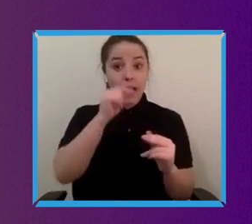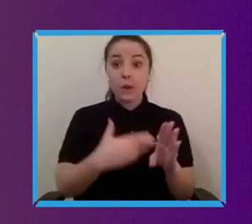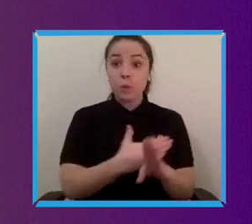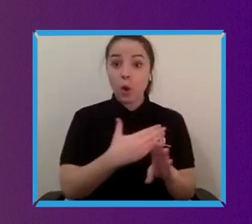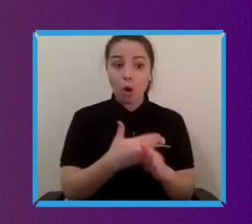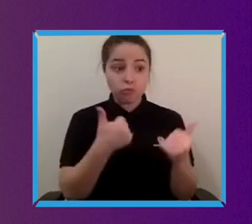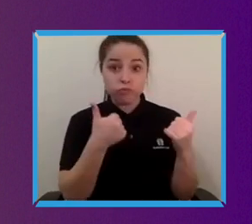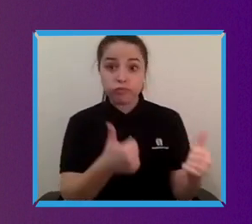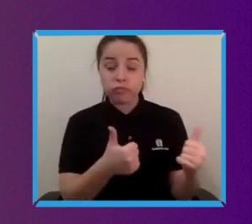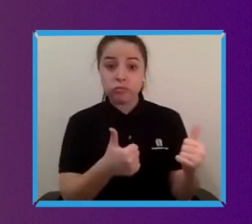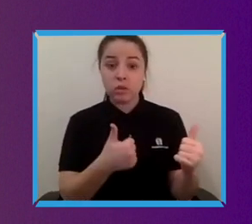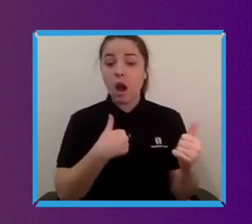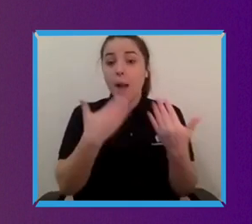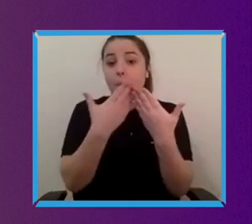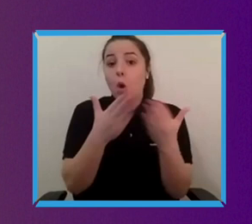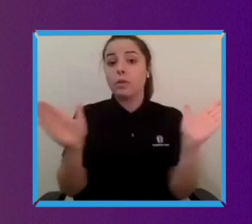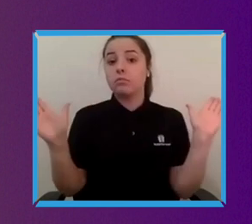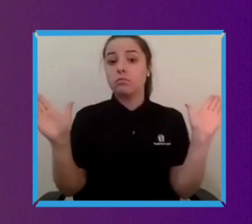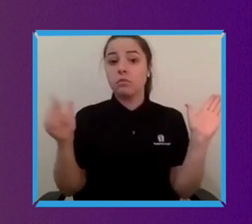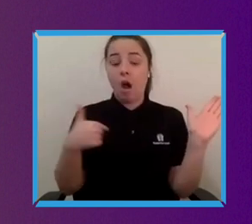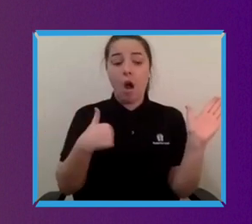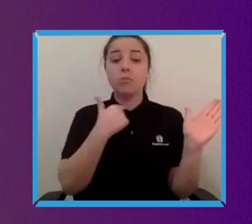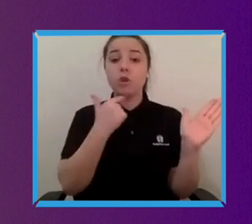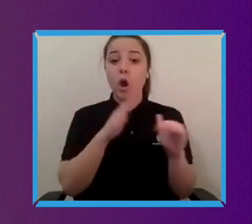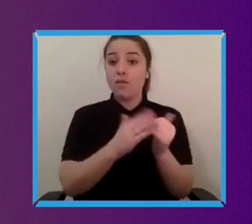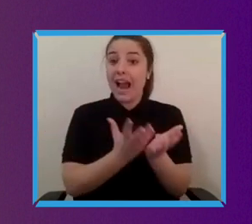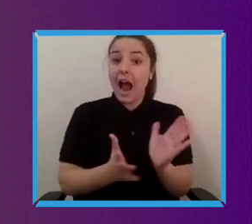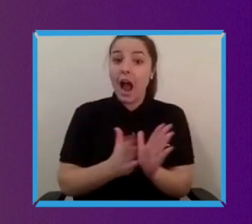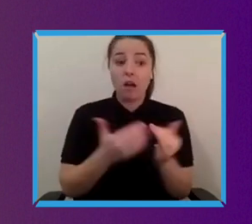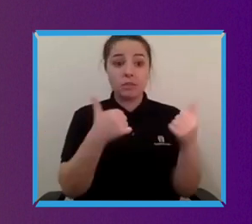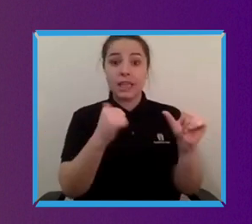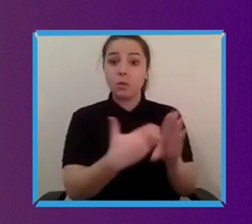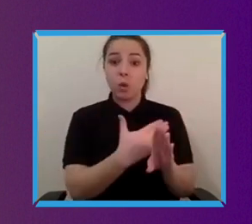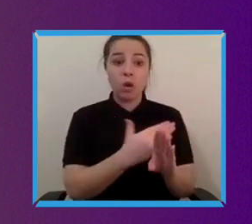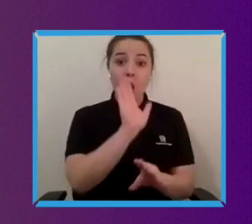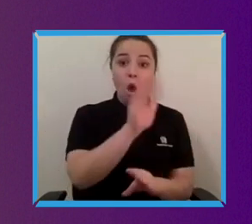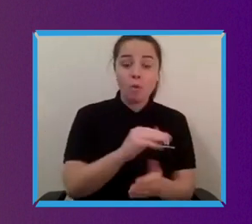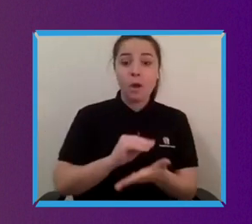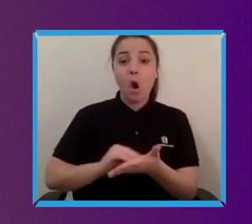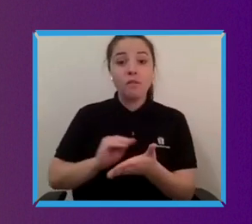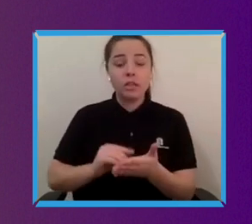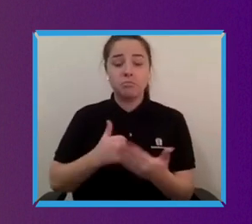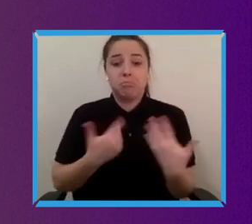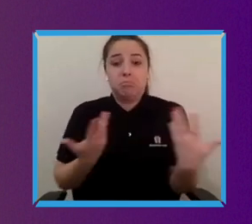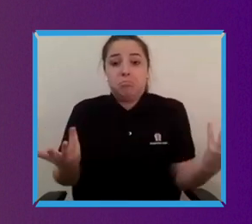are open-minded to how you get that work done whether it's at home whether it's an office. It's you know we trust you, your